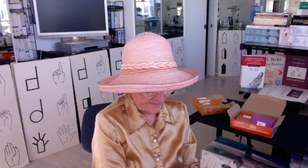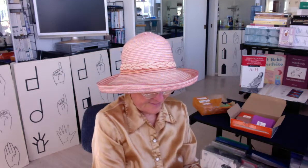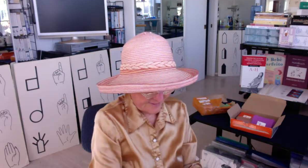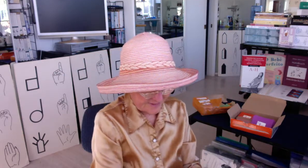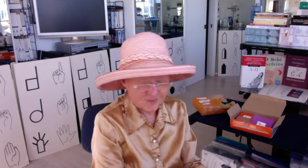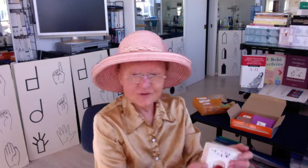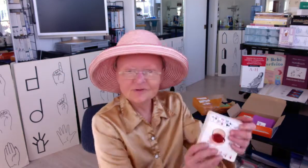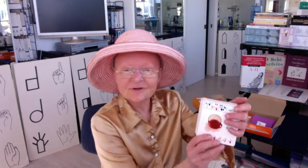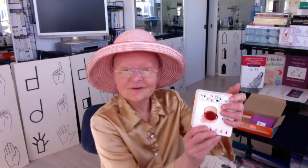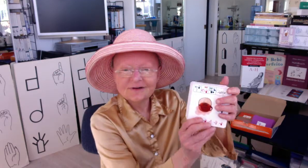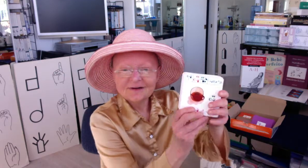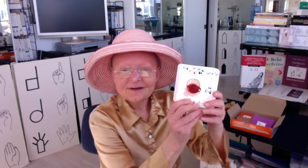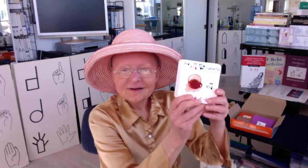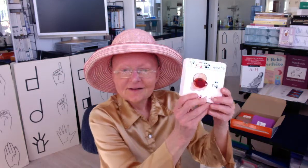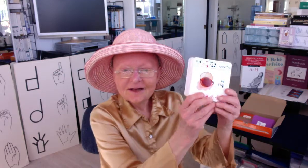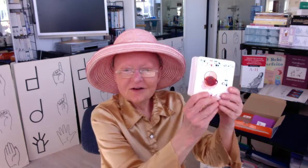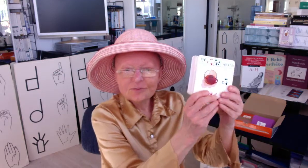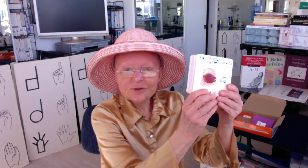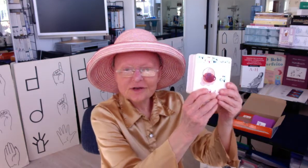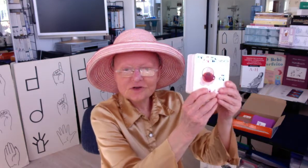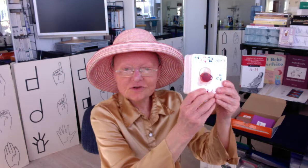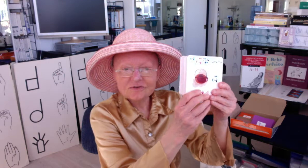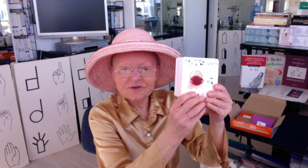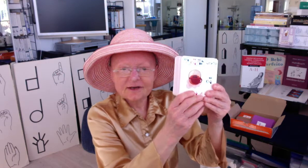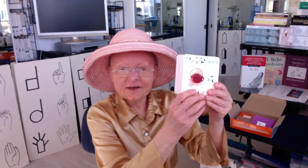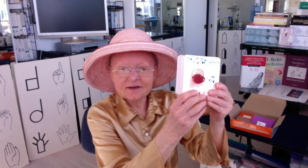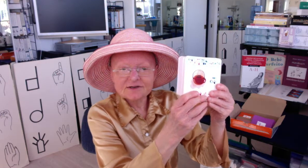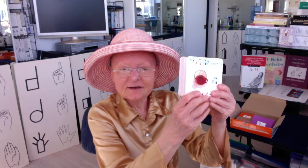Isn't this beautiful? They have pictures of things and